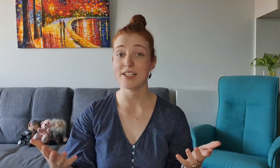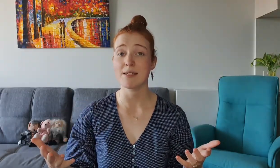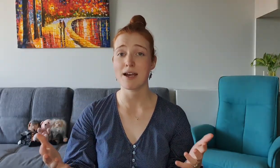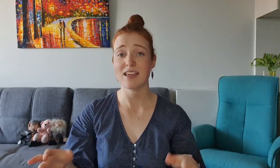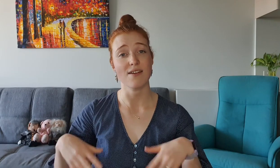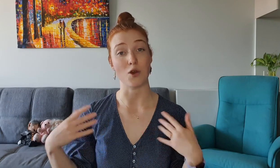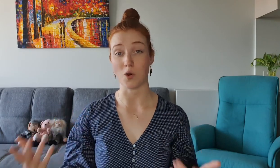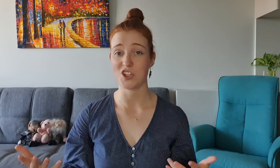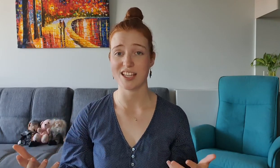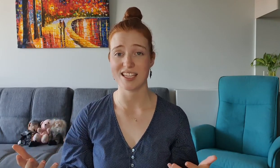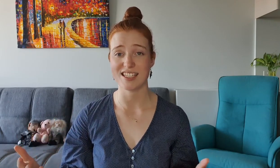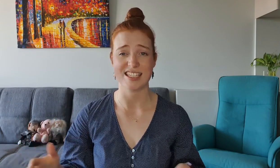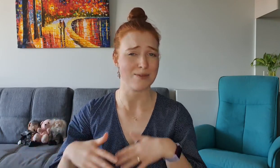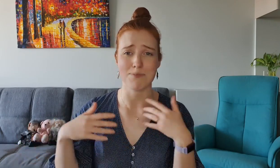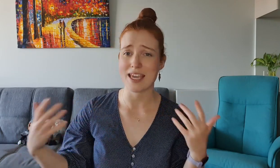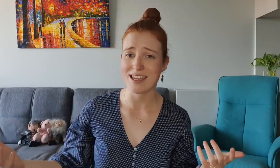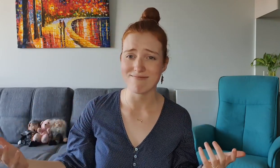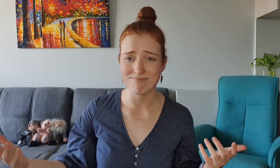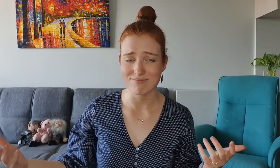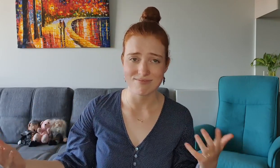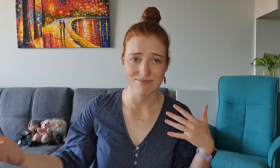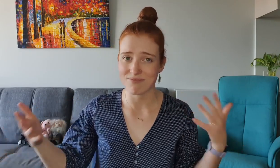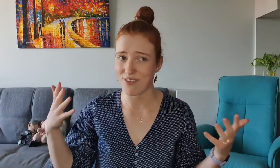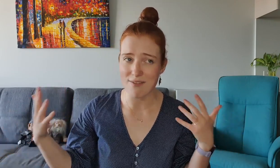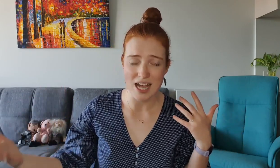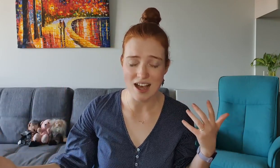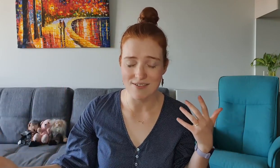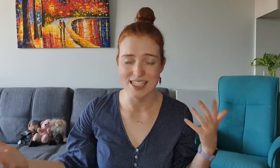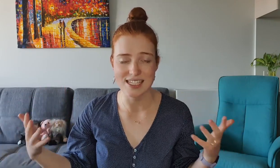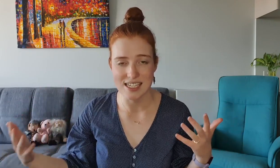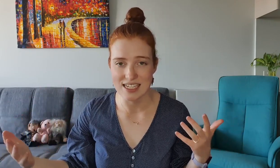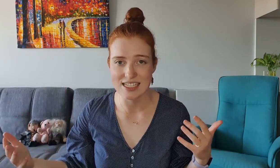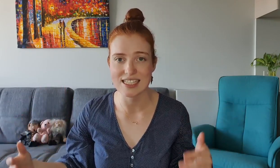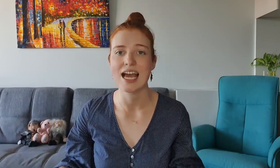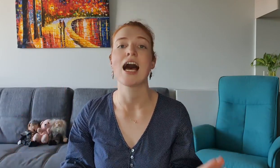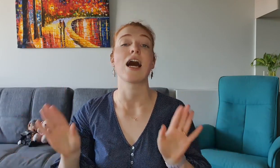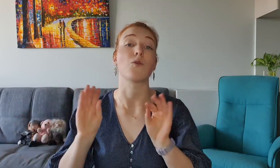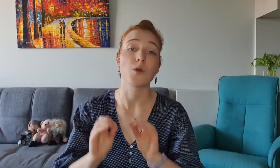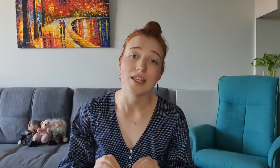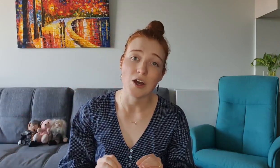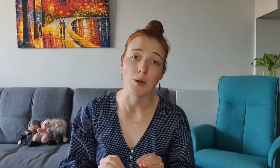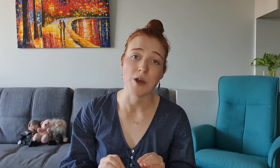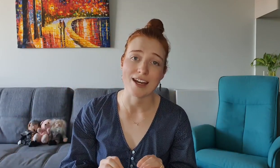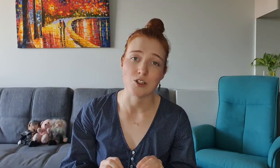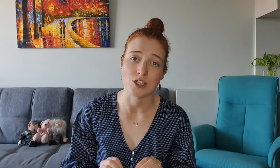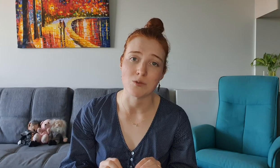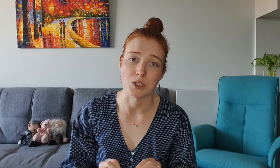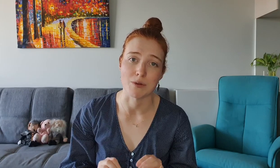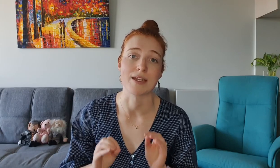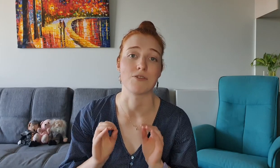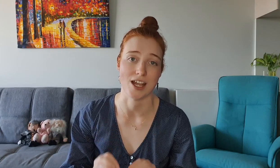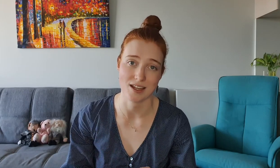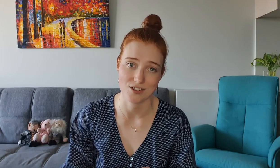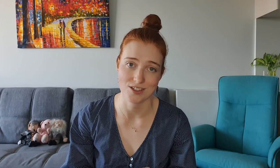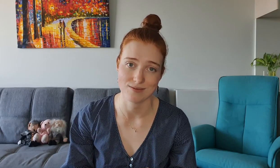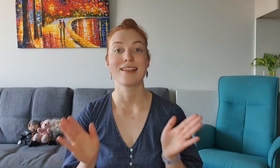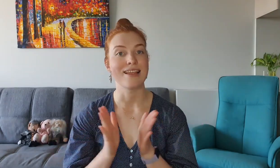but seriously, Mikey, if you're watching this, it's been five and a half, six years Really hope your attitudes towards women have changed